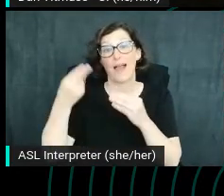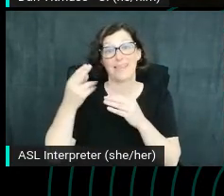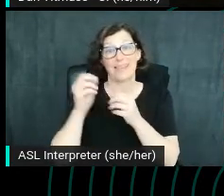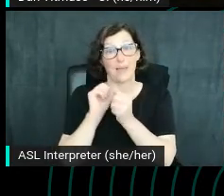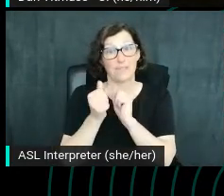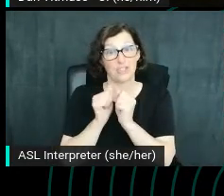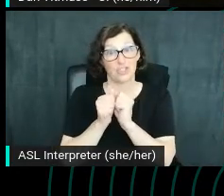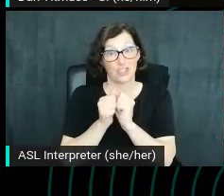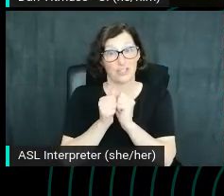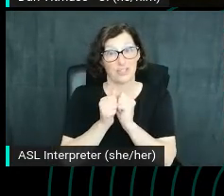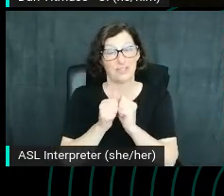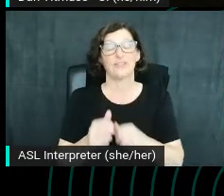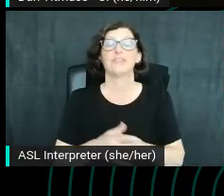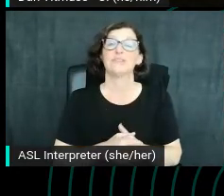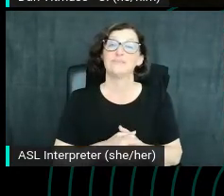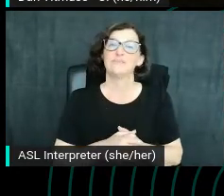of like a good, a good metric there.